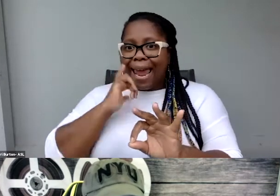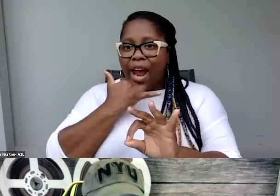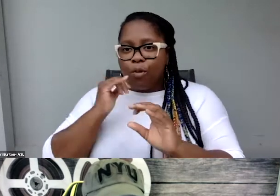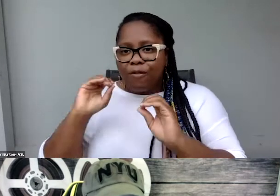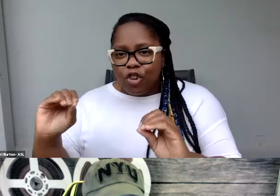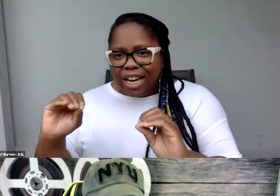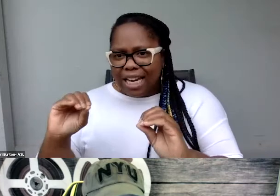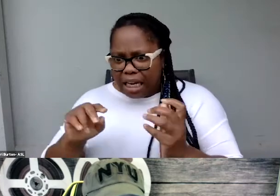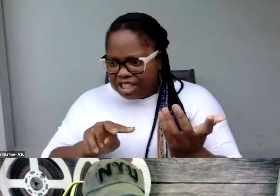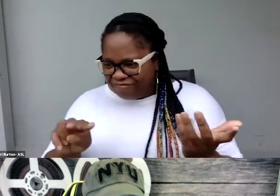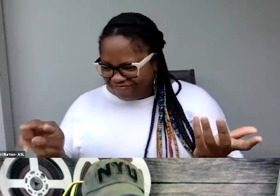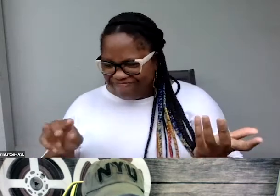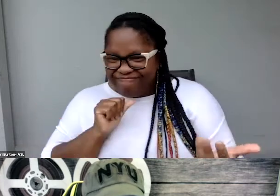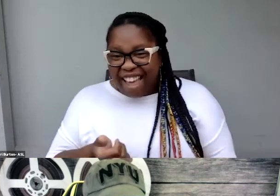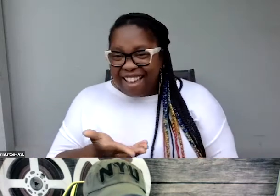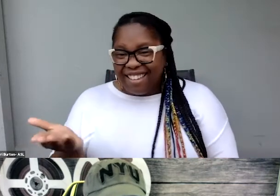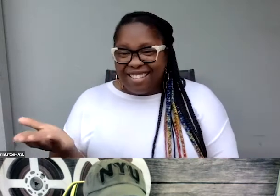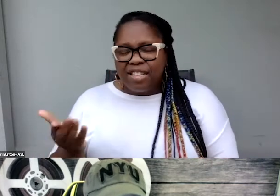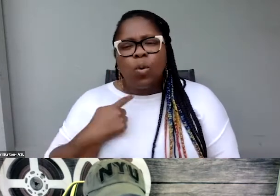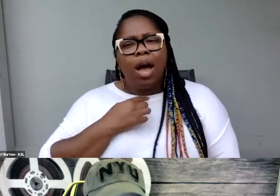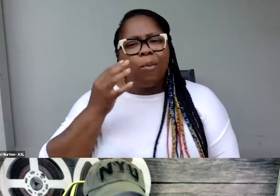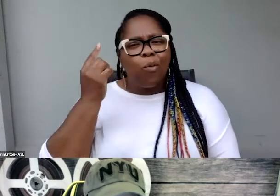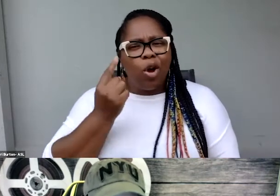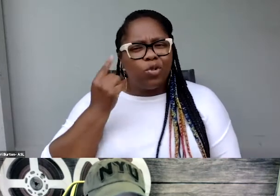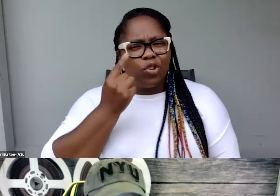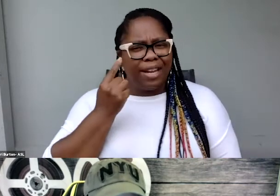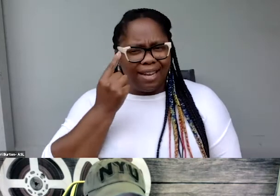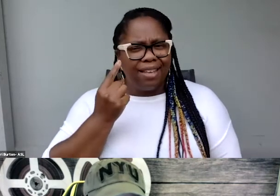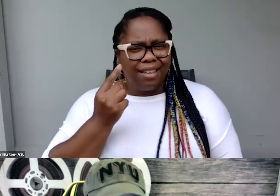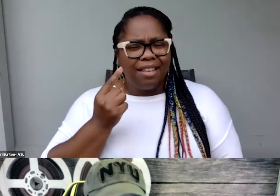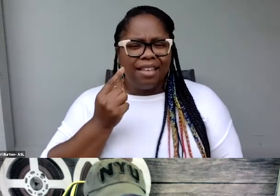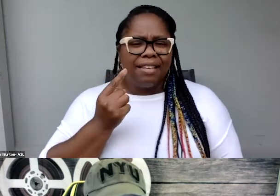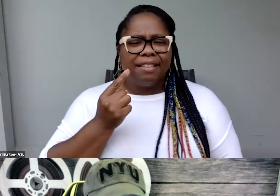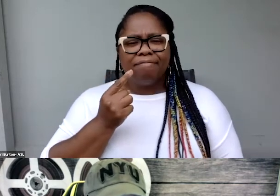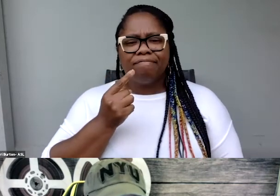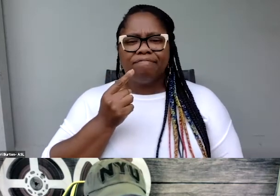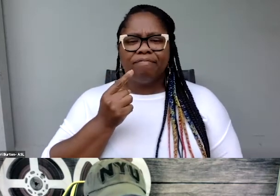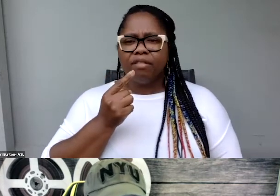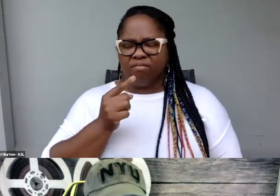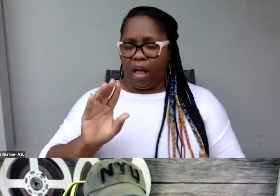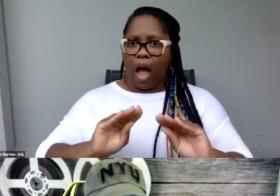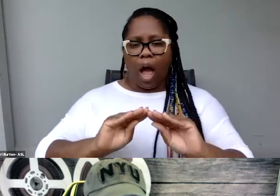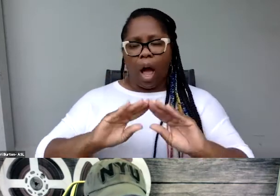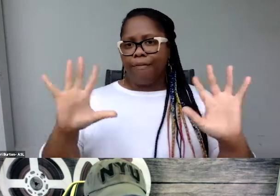So one of the things I wonder is if a lot of these glaring captioning errors,